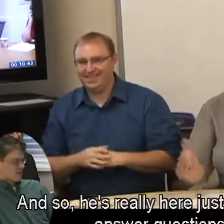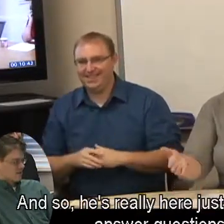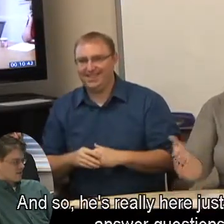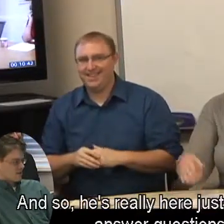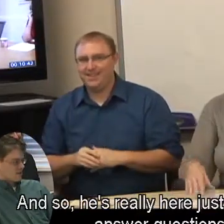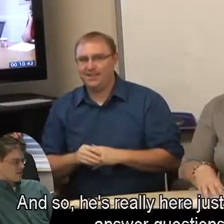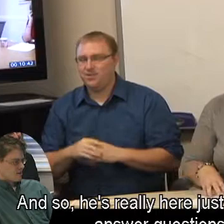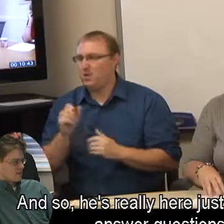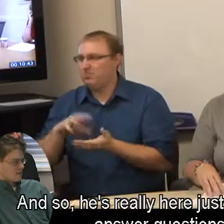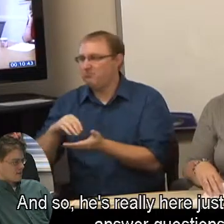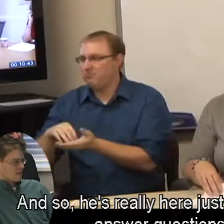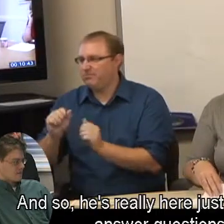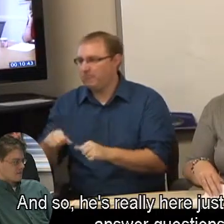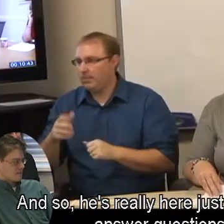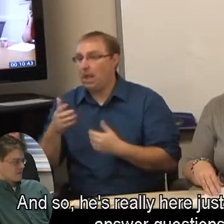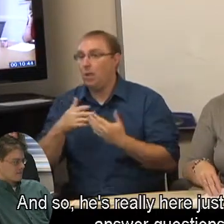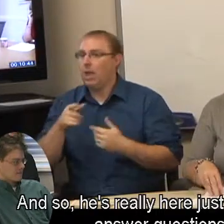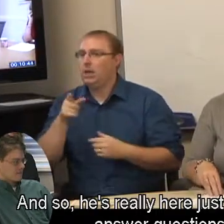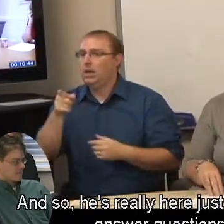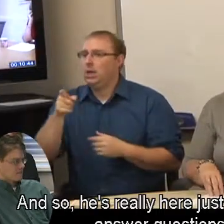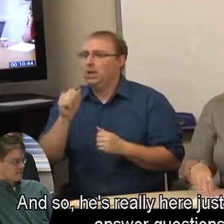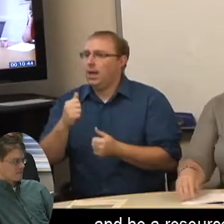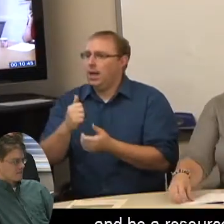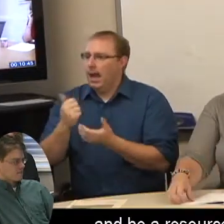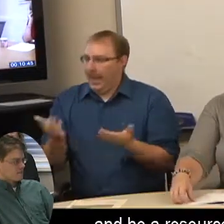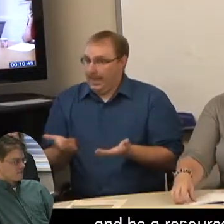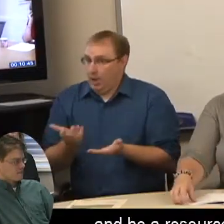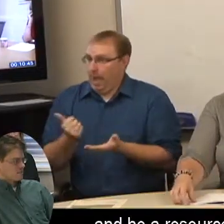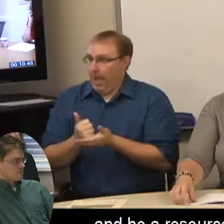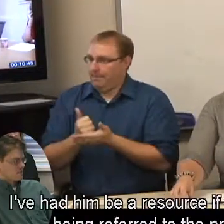And so, he's really here just to help you answer questions, and be a resource.